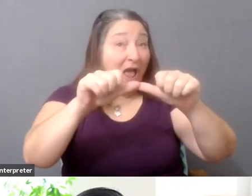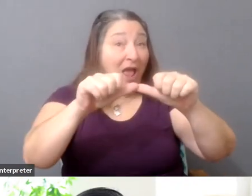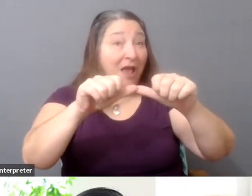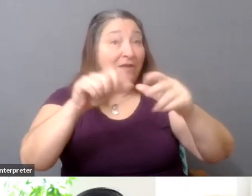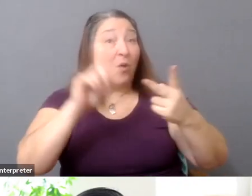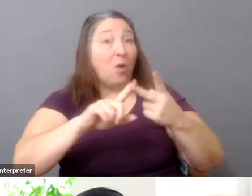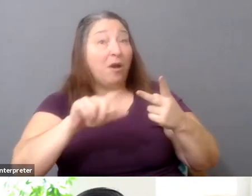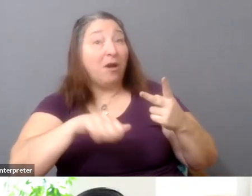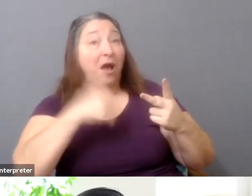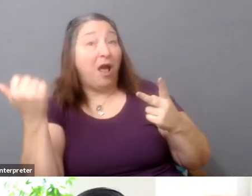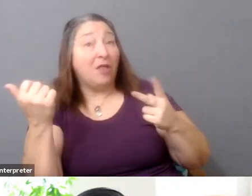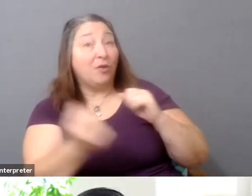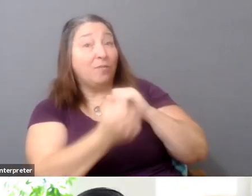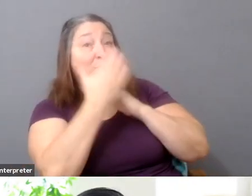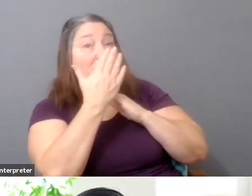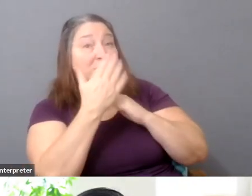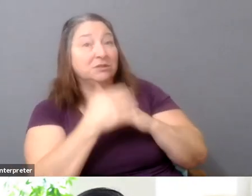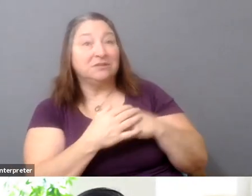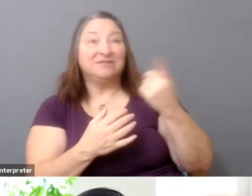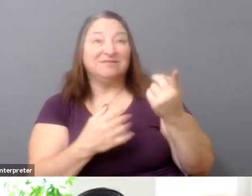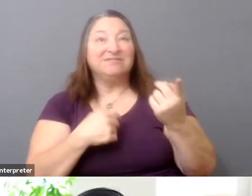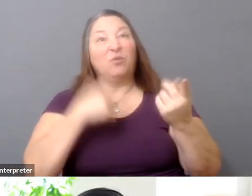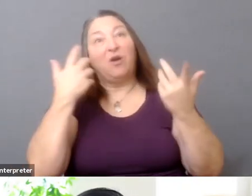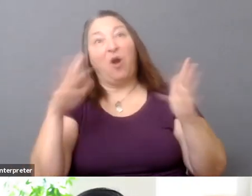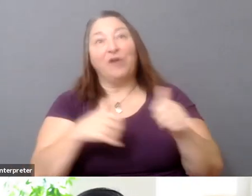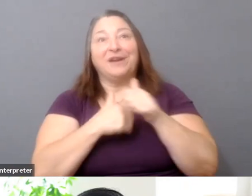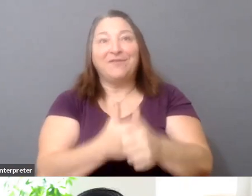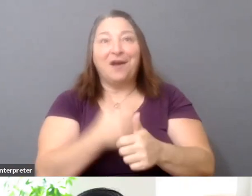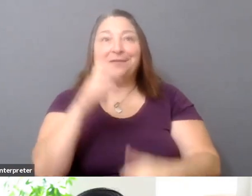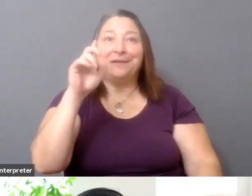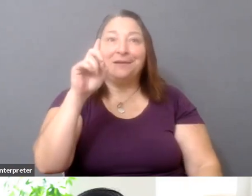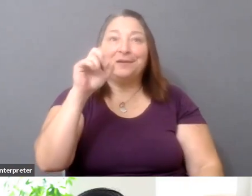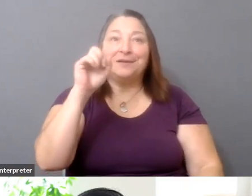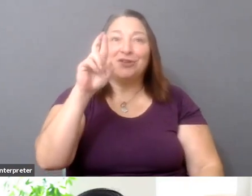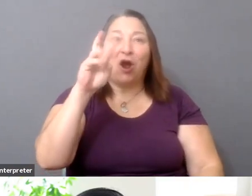Well, I think we're already in that Darwinian approach, unfortunately.